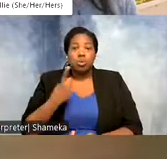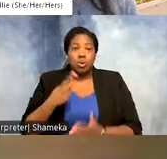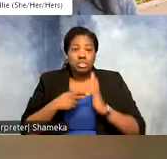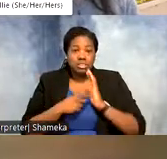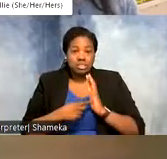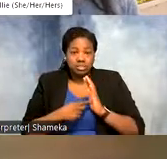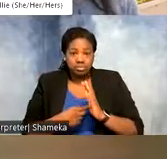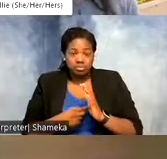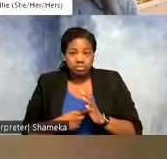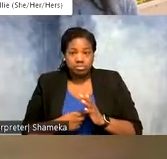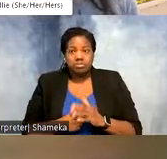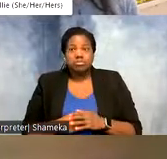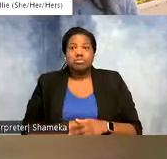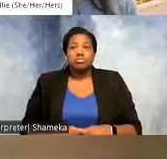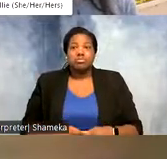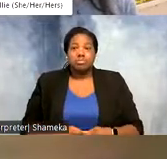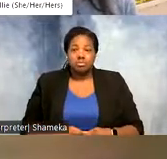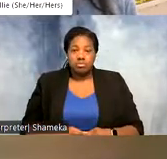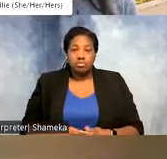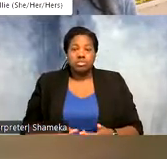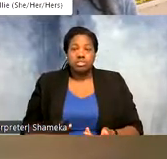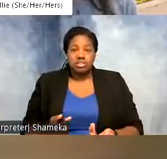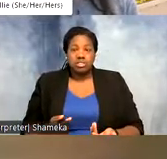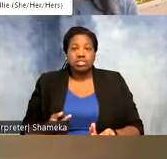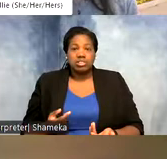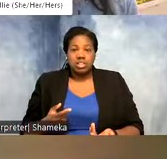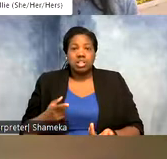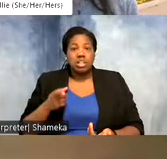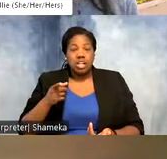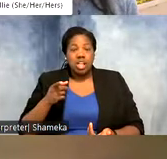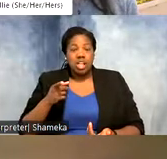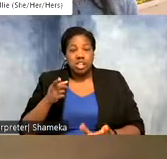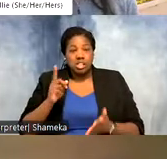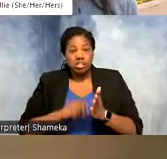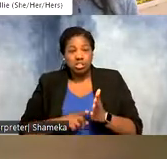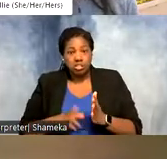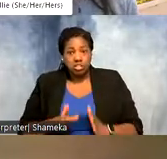I was looking at recently. A Hudsonian godwit that researchers with Environment Canada